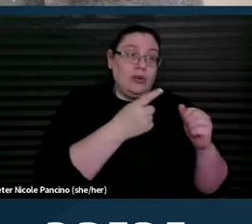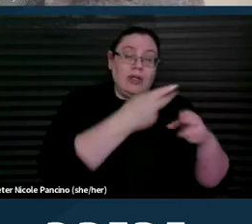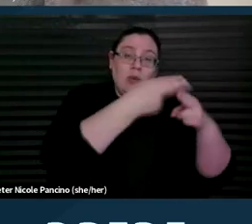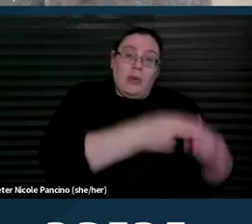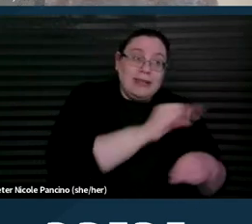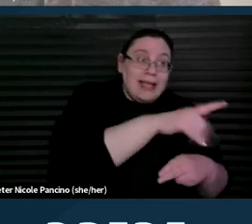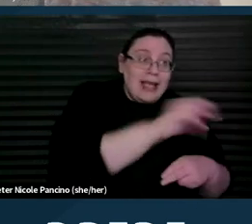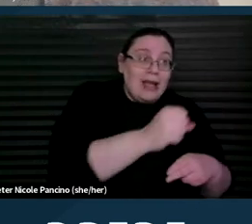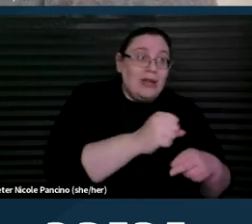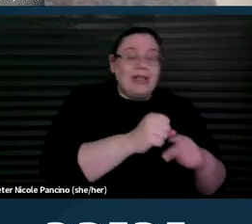so they can be accessible.